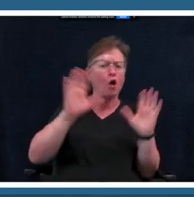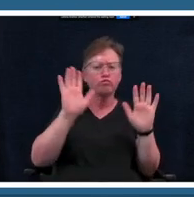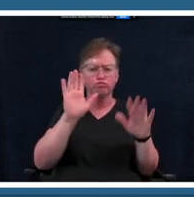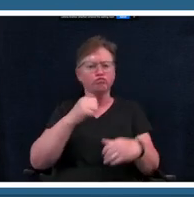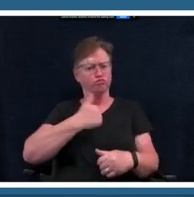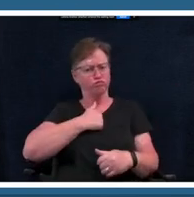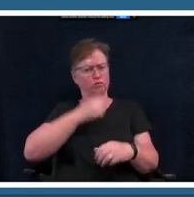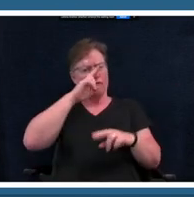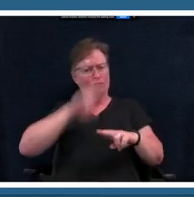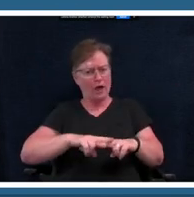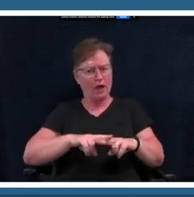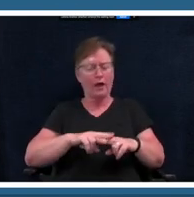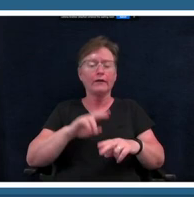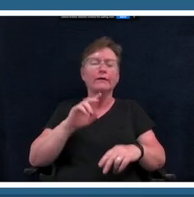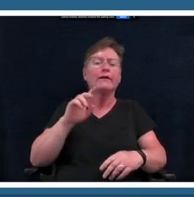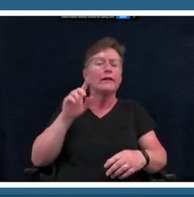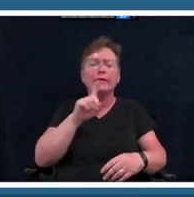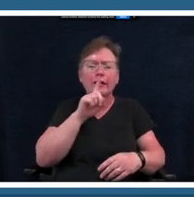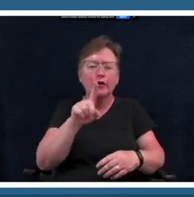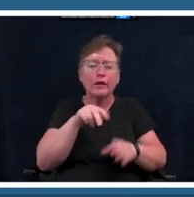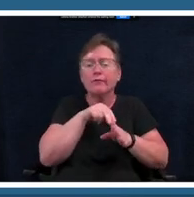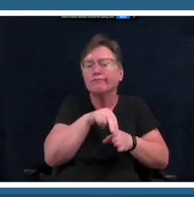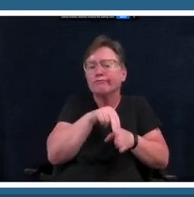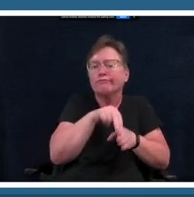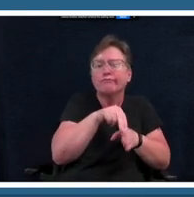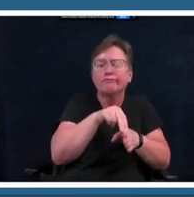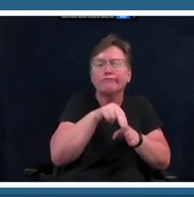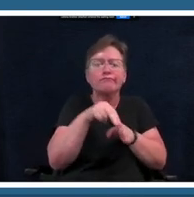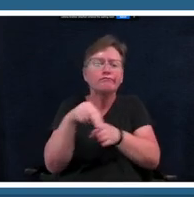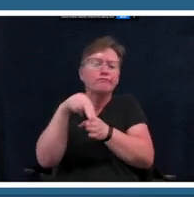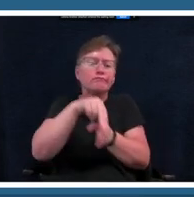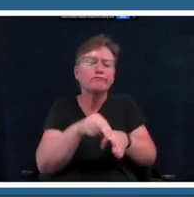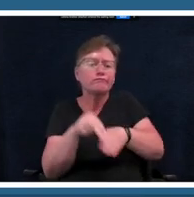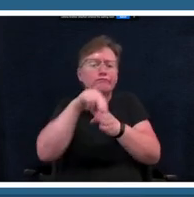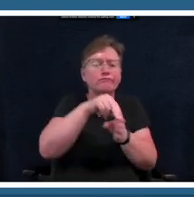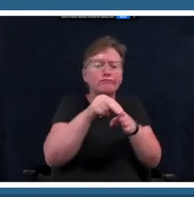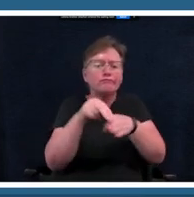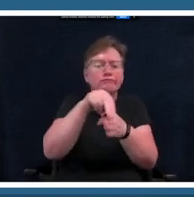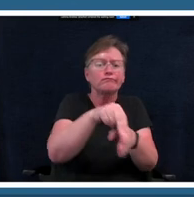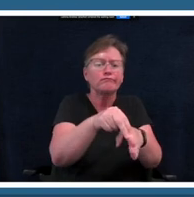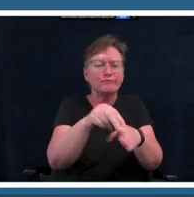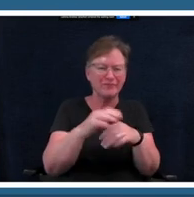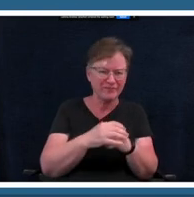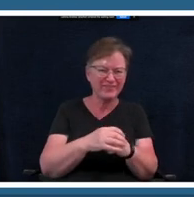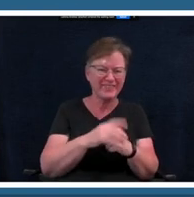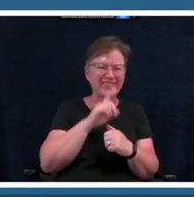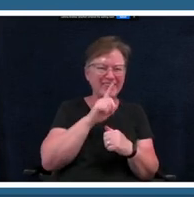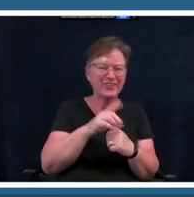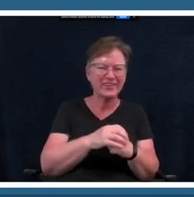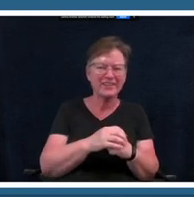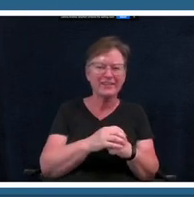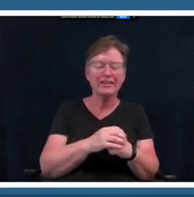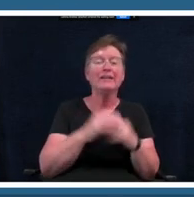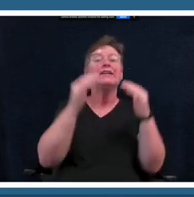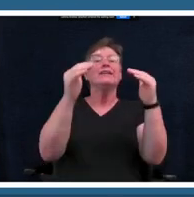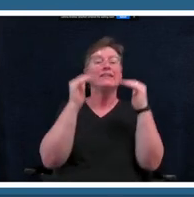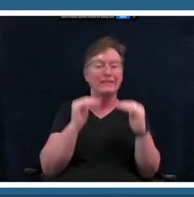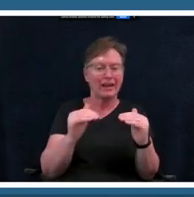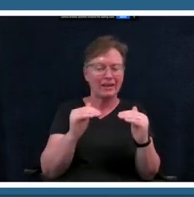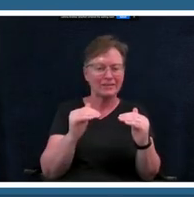right in the way of catching the vibe okay then the next thing is rhythm nation now that you've got your rhythm